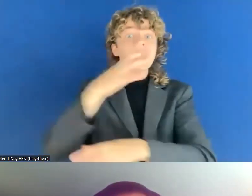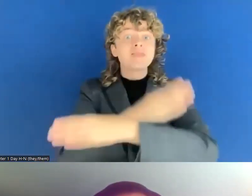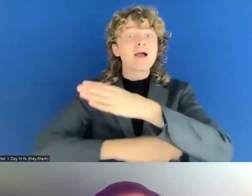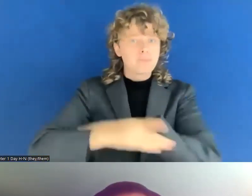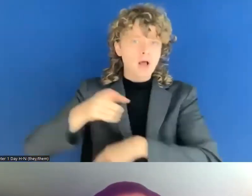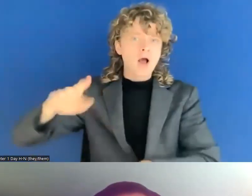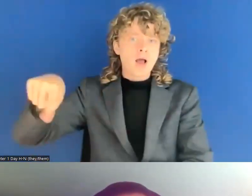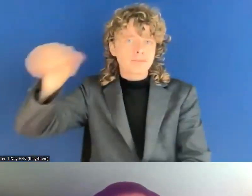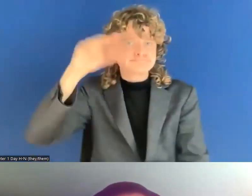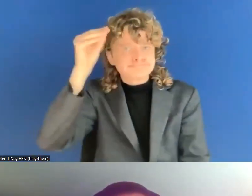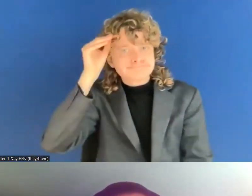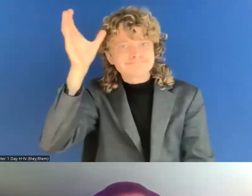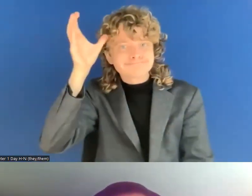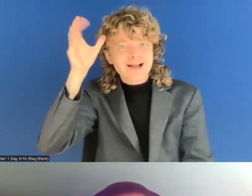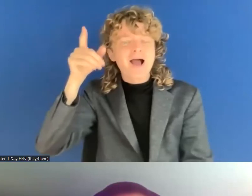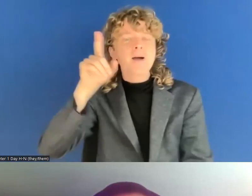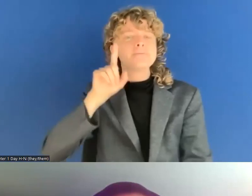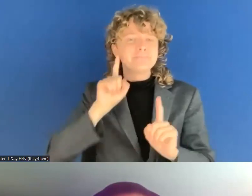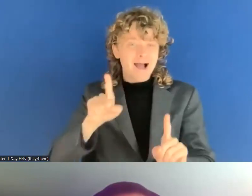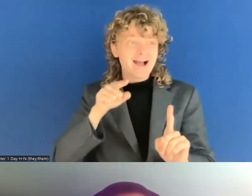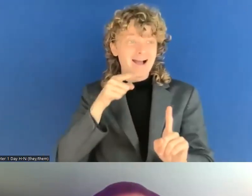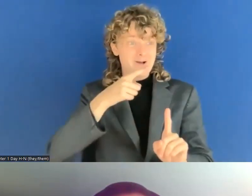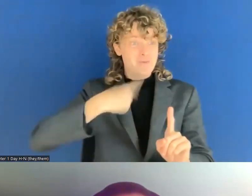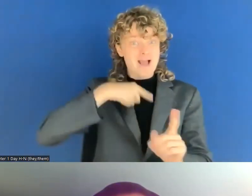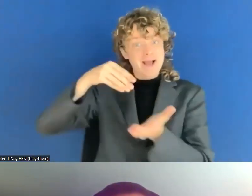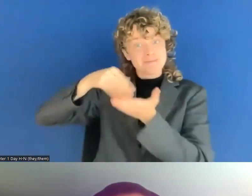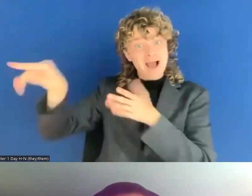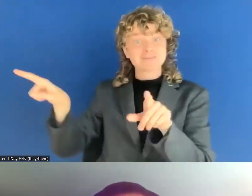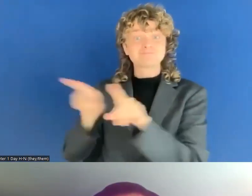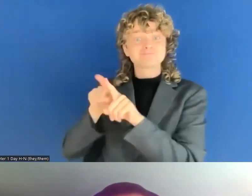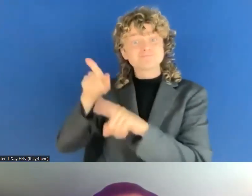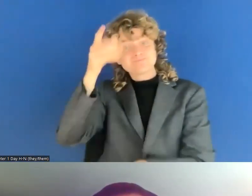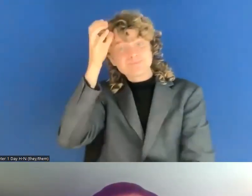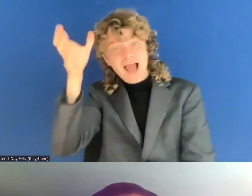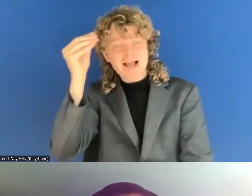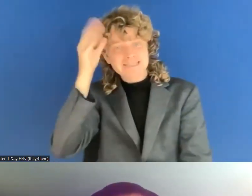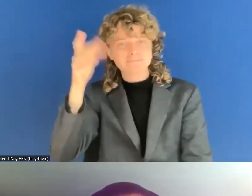they are involved, they are not paid as experts. So that I think is a bit disturbing, for me at least.